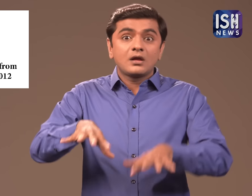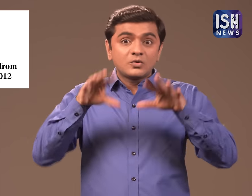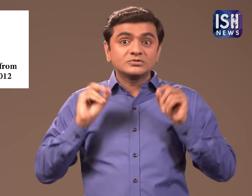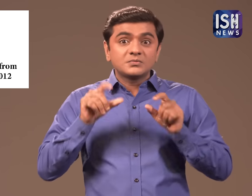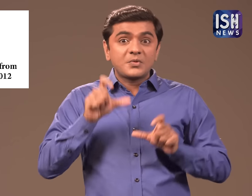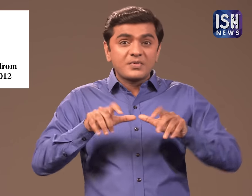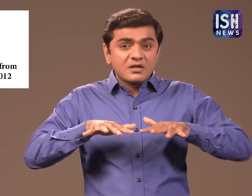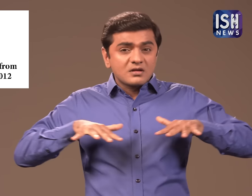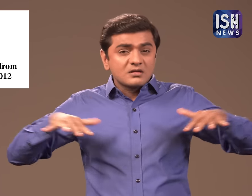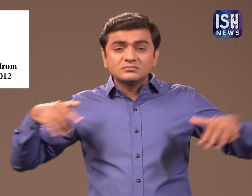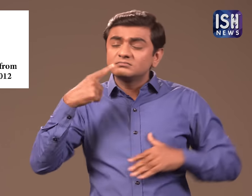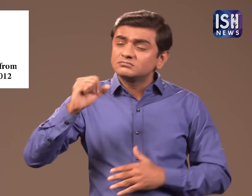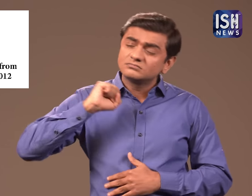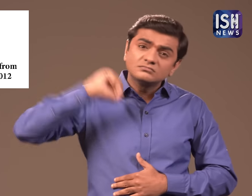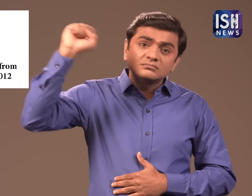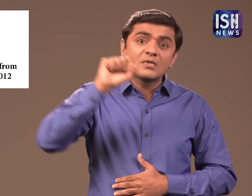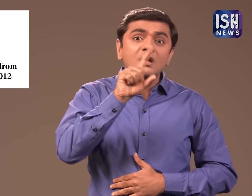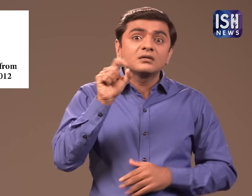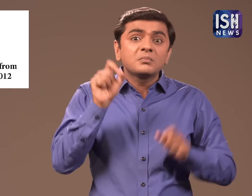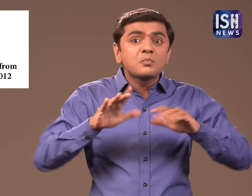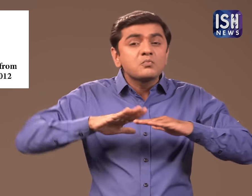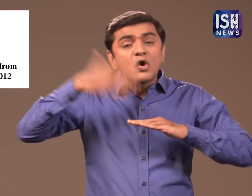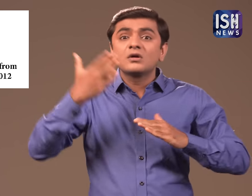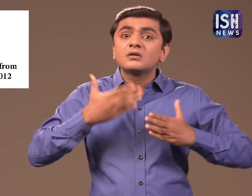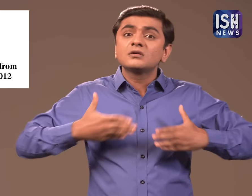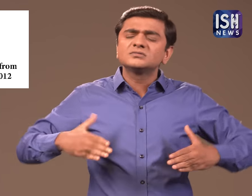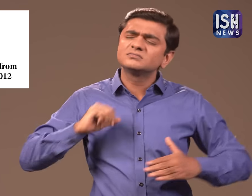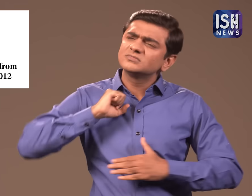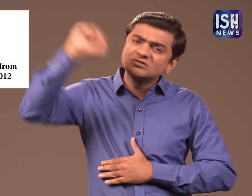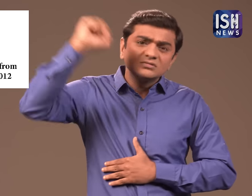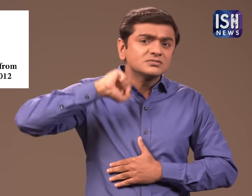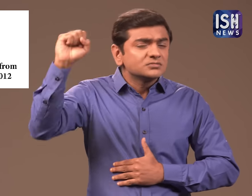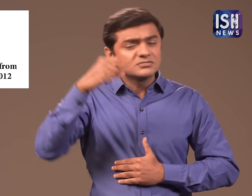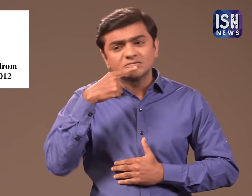More than 100 people were gathered outside and protesting.